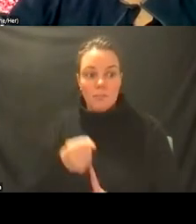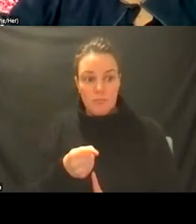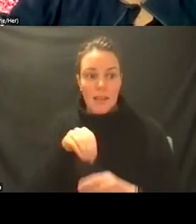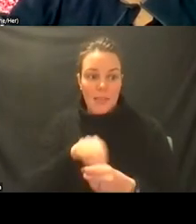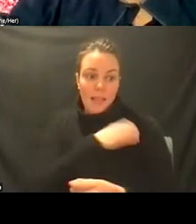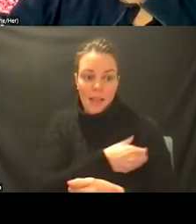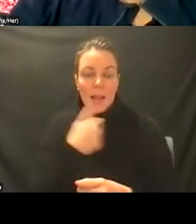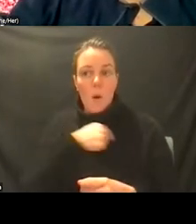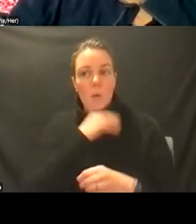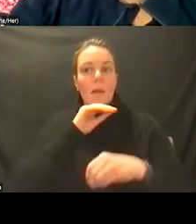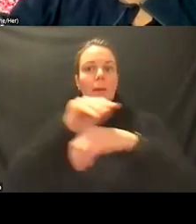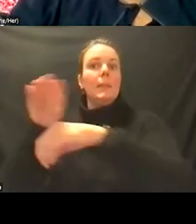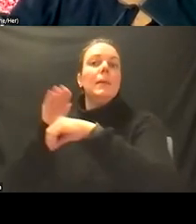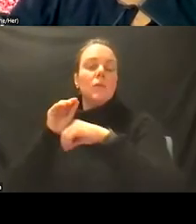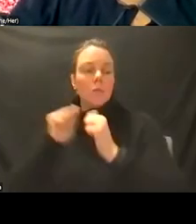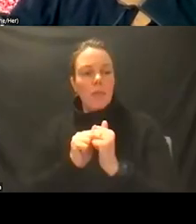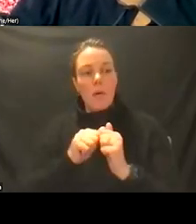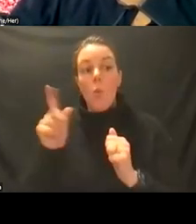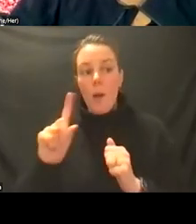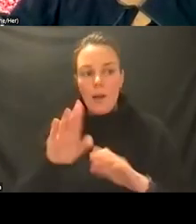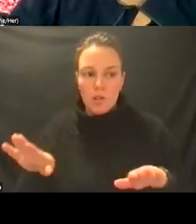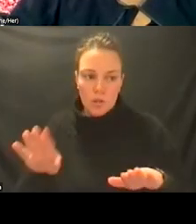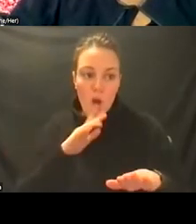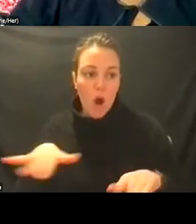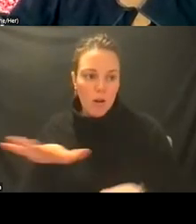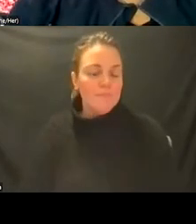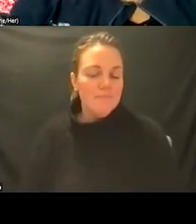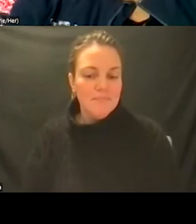i don't know if that answered your question or not well it addresses it and there's really no right